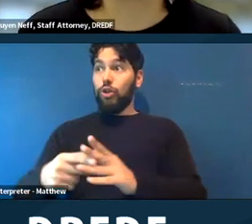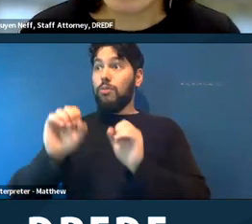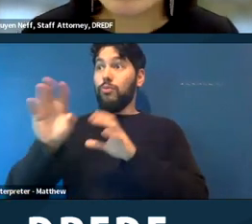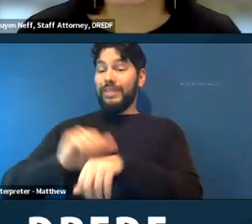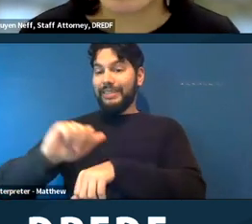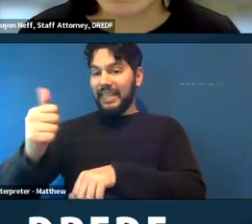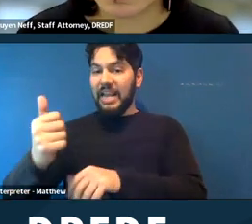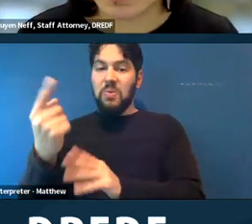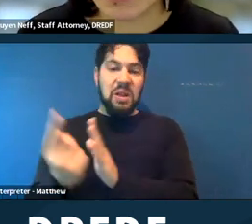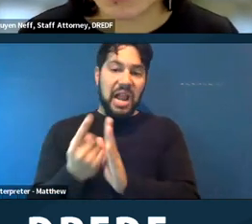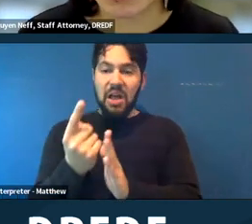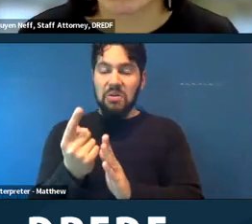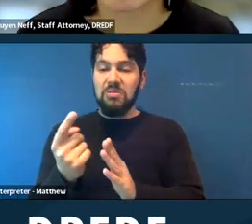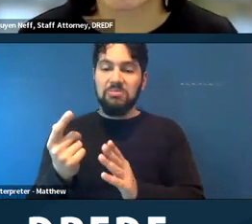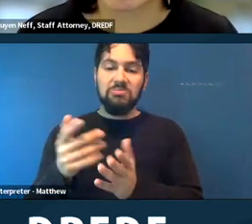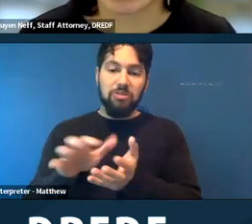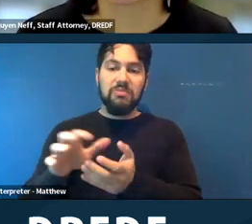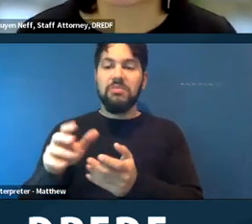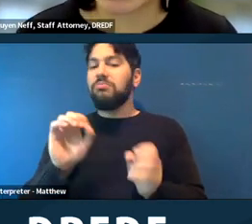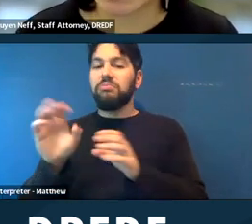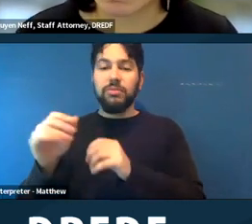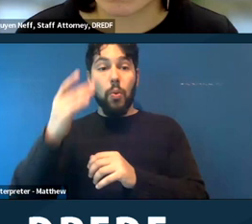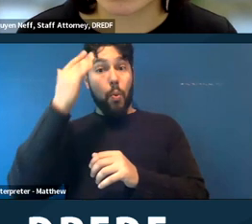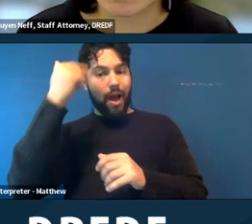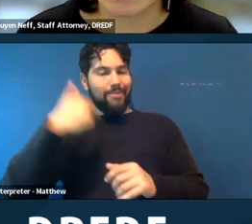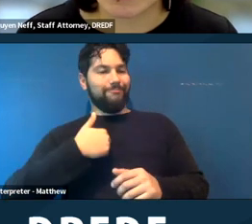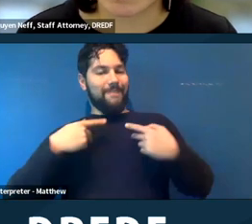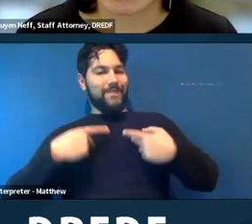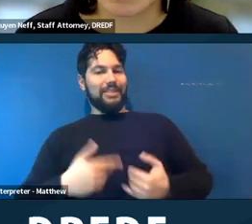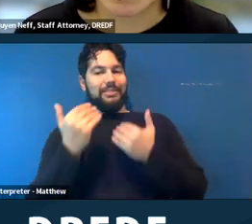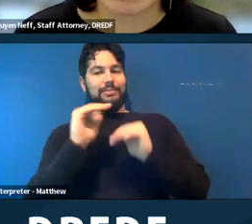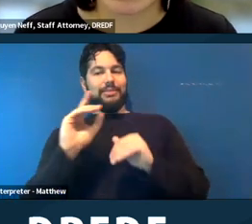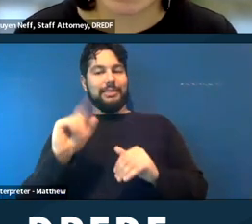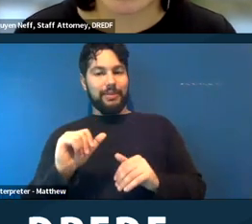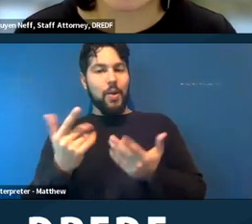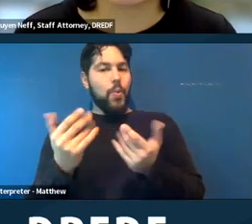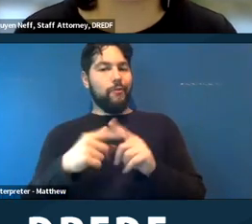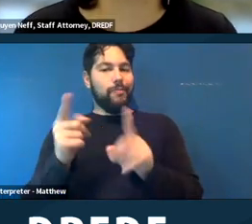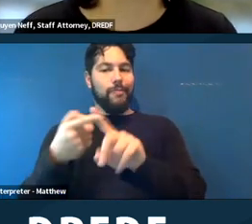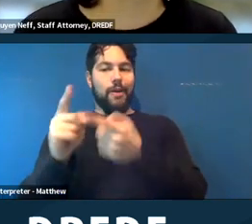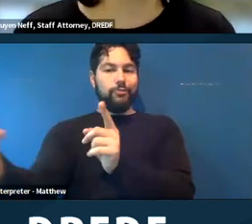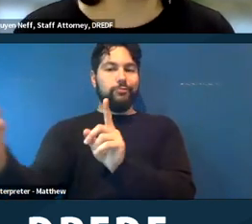because I have a physical limitation and I have a friend coming to assist me at 10 a.m.